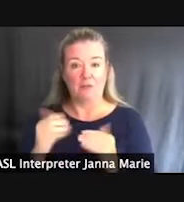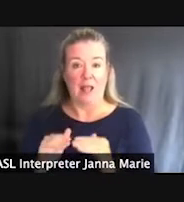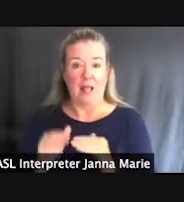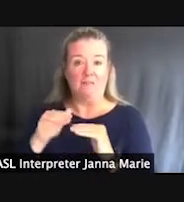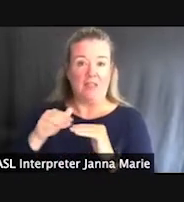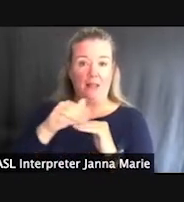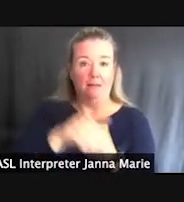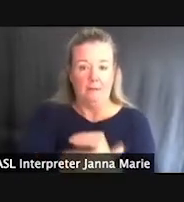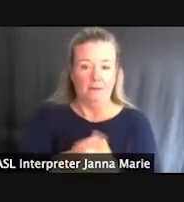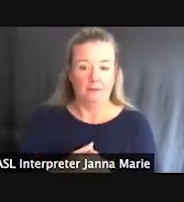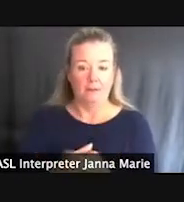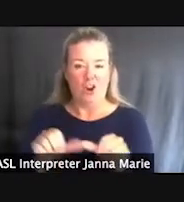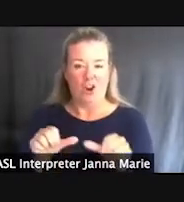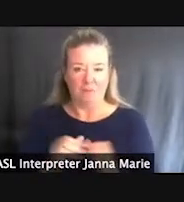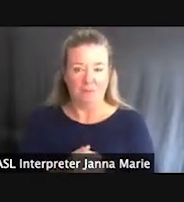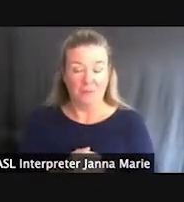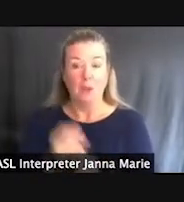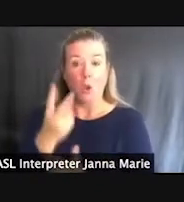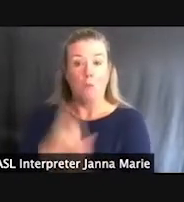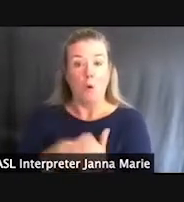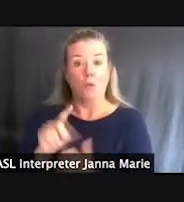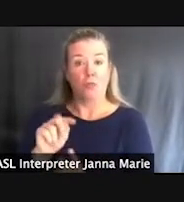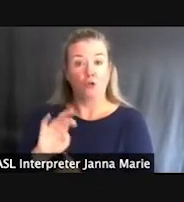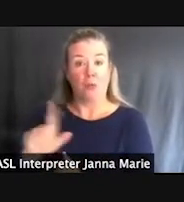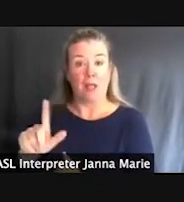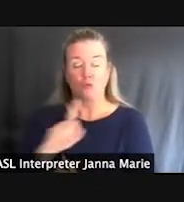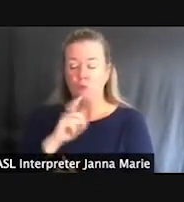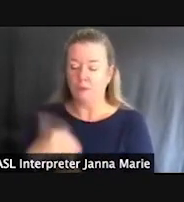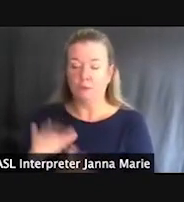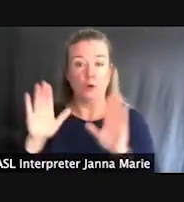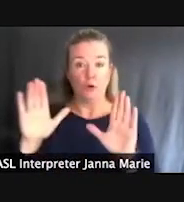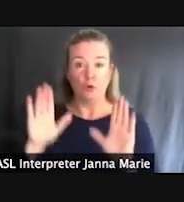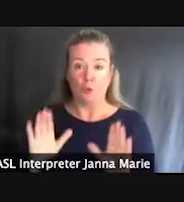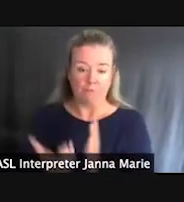And both trails are really great opportunities to kind of get out there, get outdoors, get